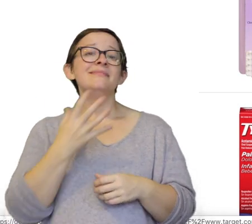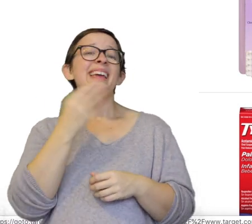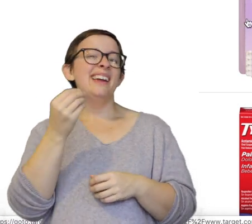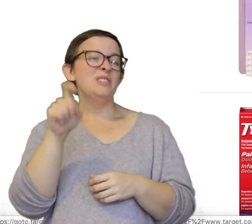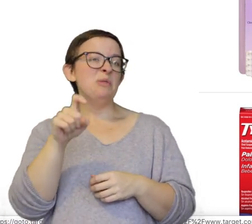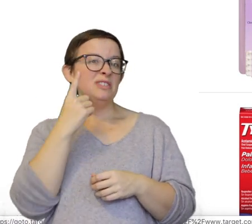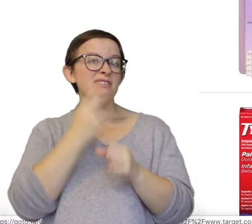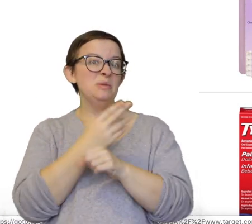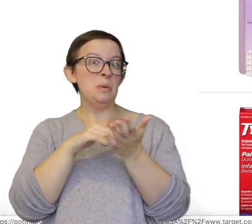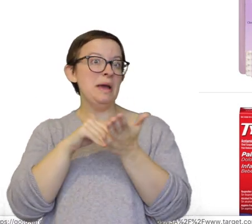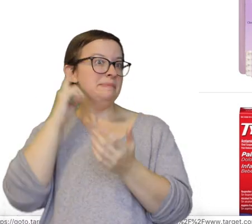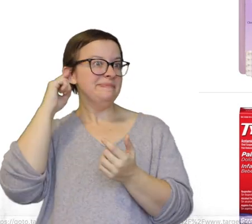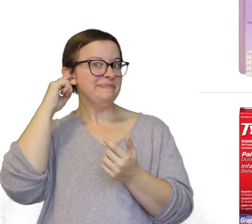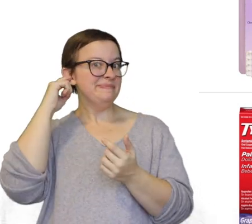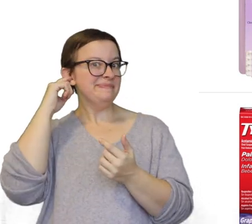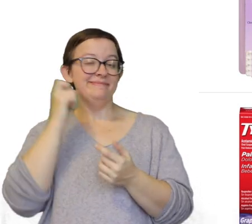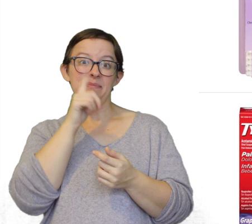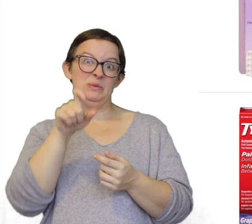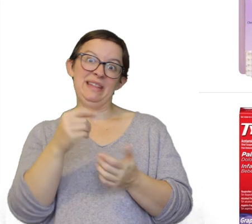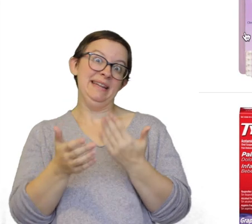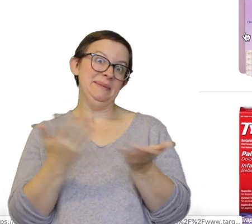and you're supposed to just use a wipe and not stick anything in your baby's ear anyways.